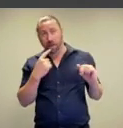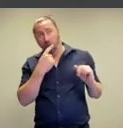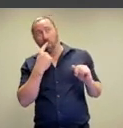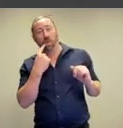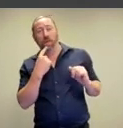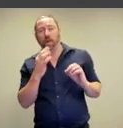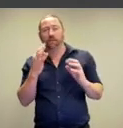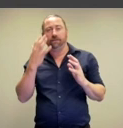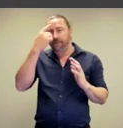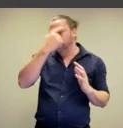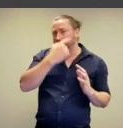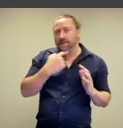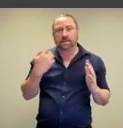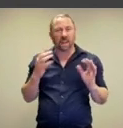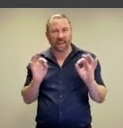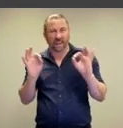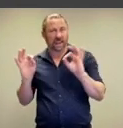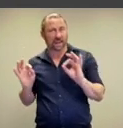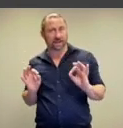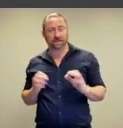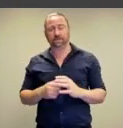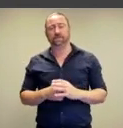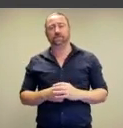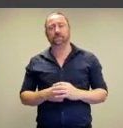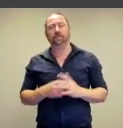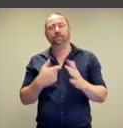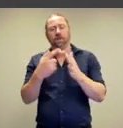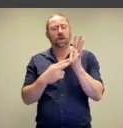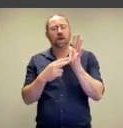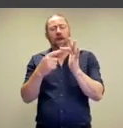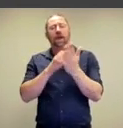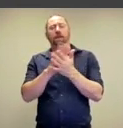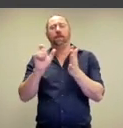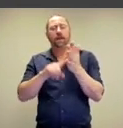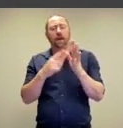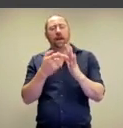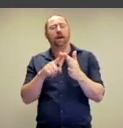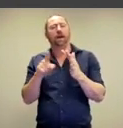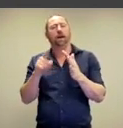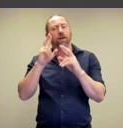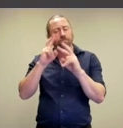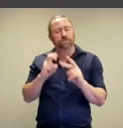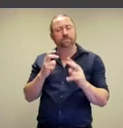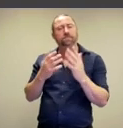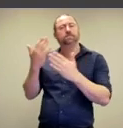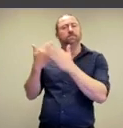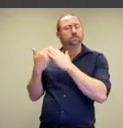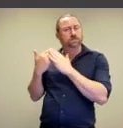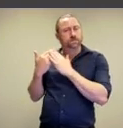mouths or any kinds of facial features.